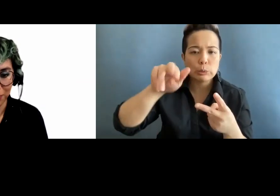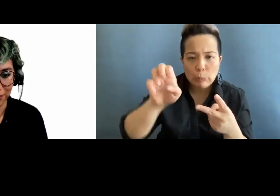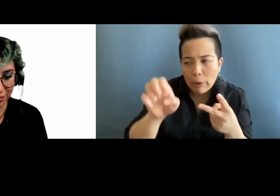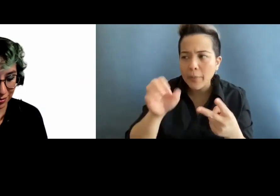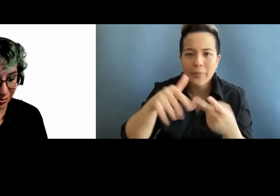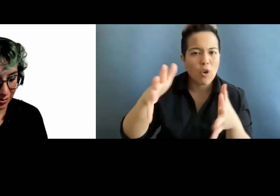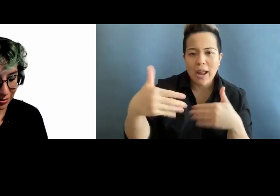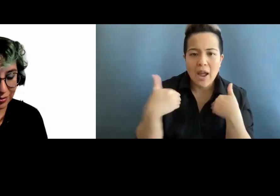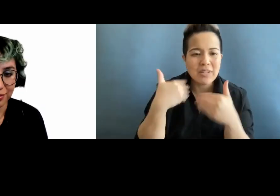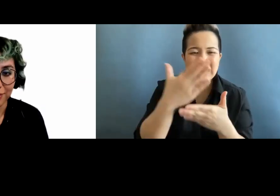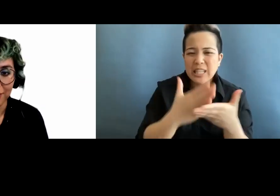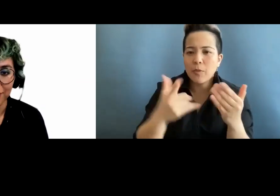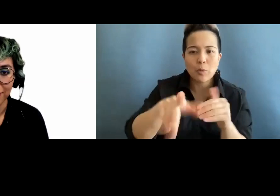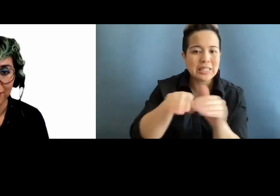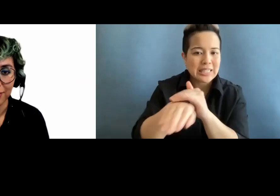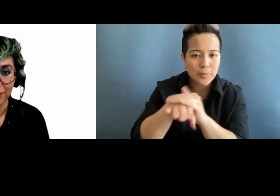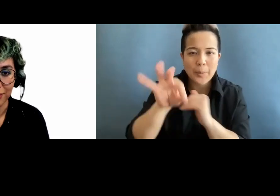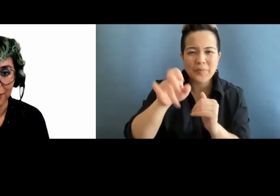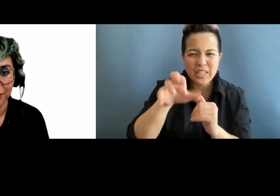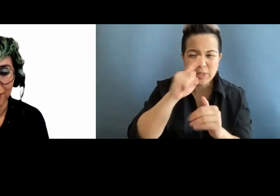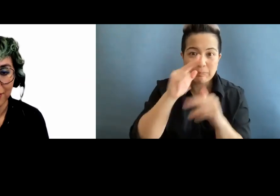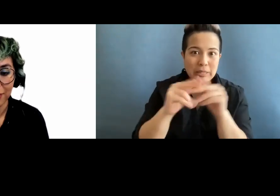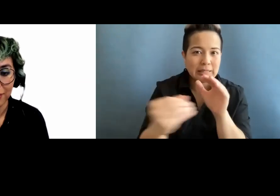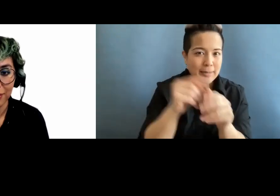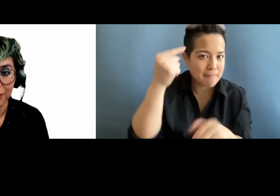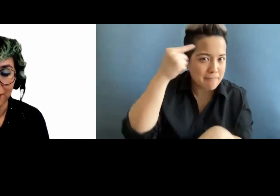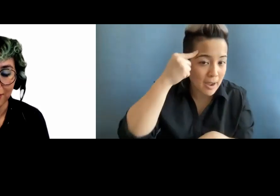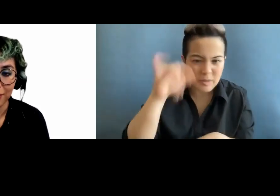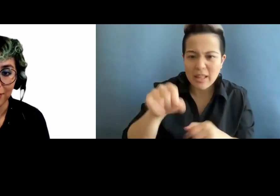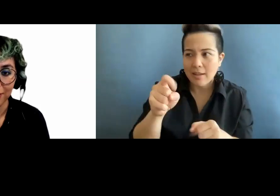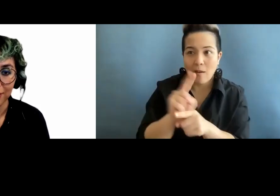have some of those accessibility features built in mind, so that can also help you.